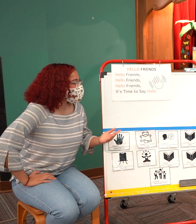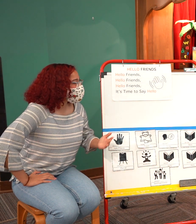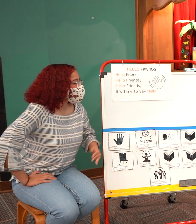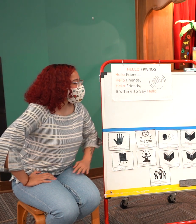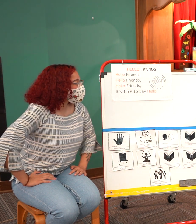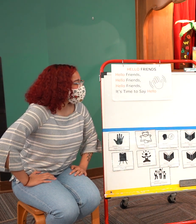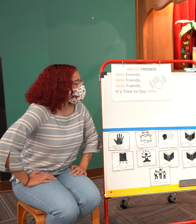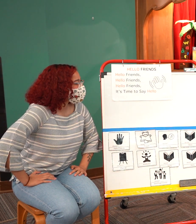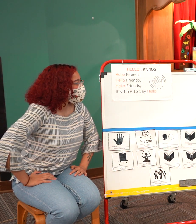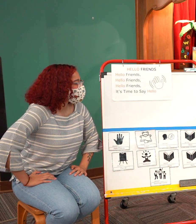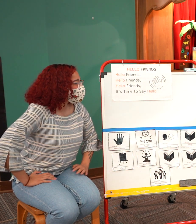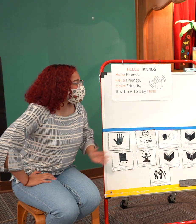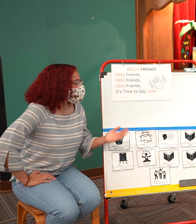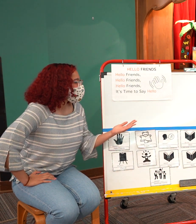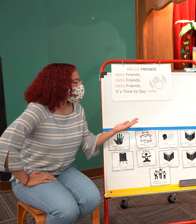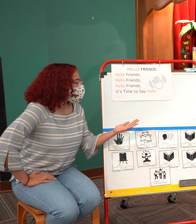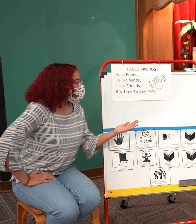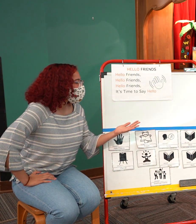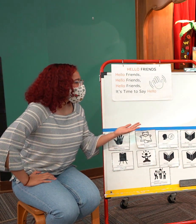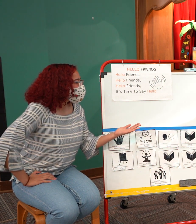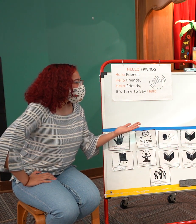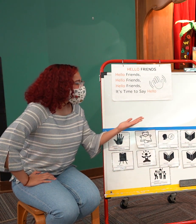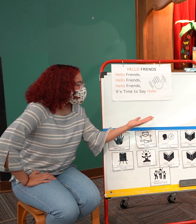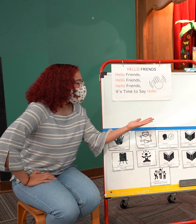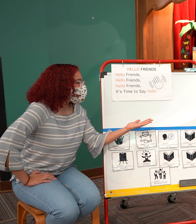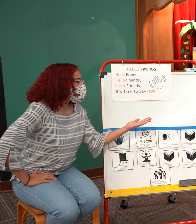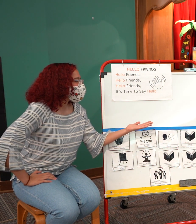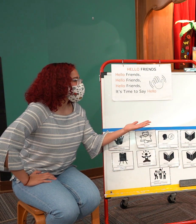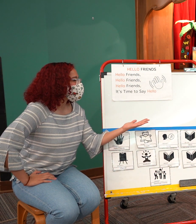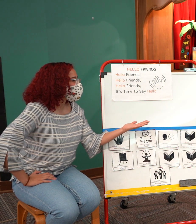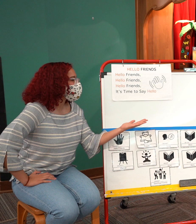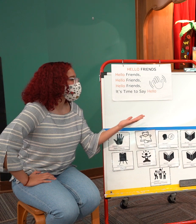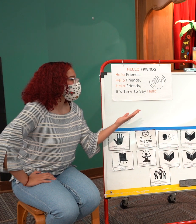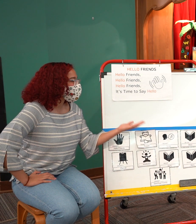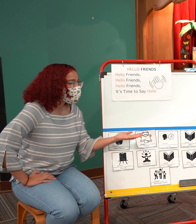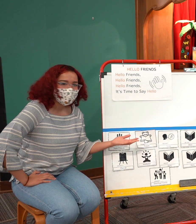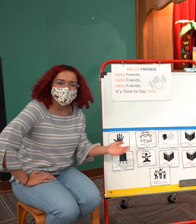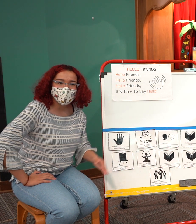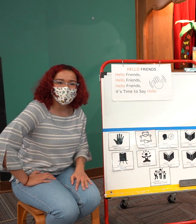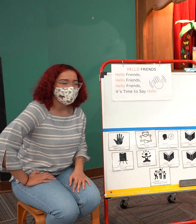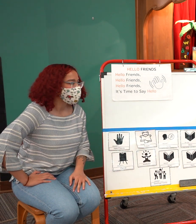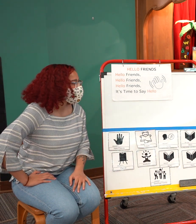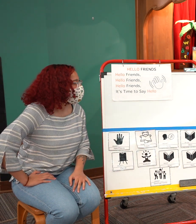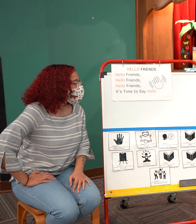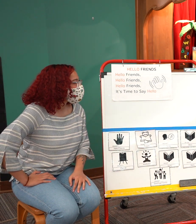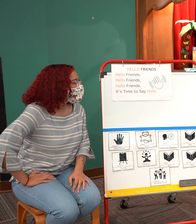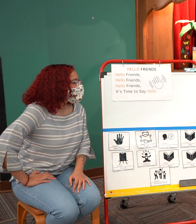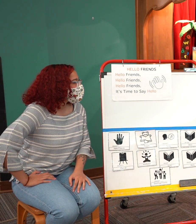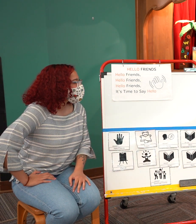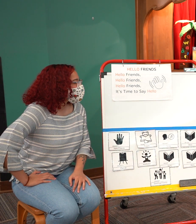And is there anything important or anything that you have today?